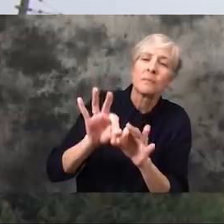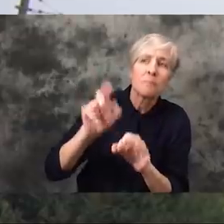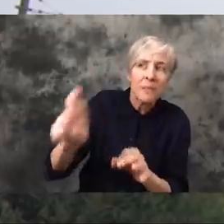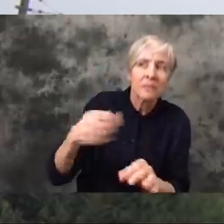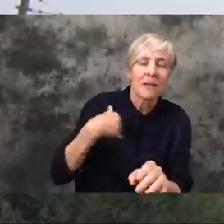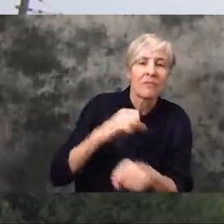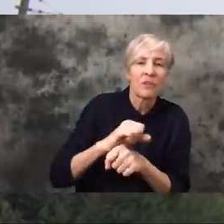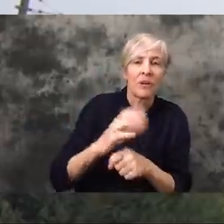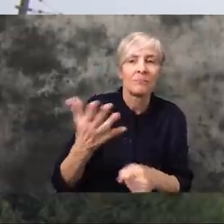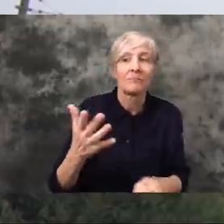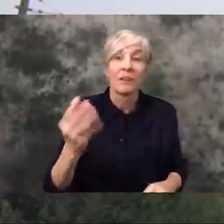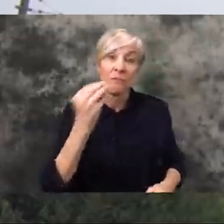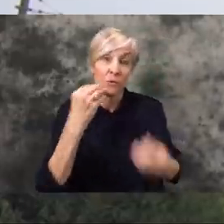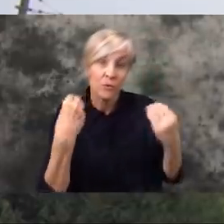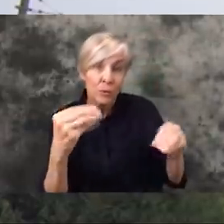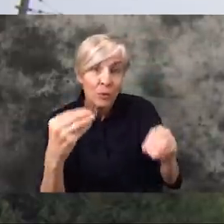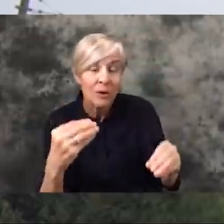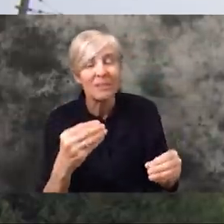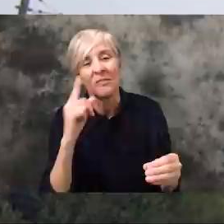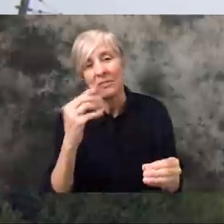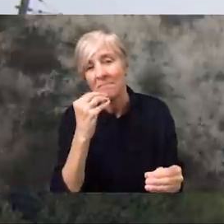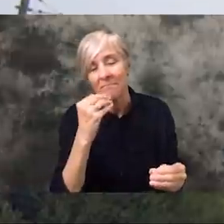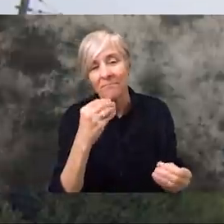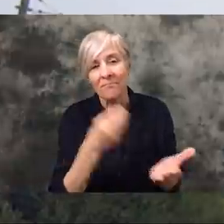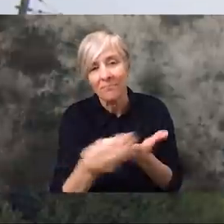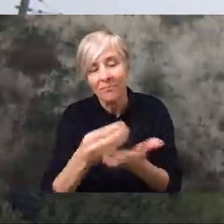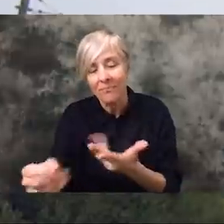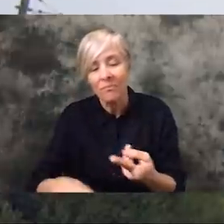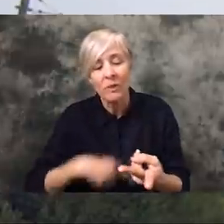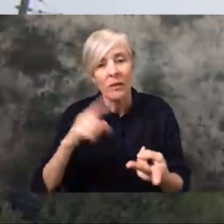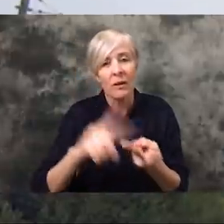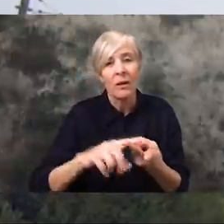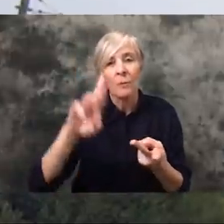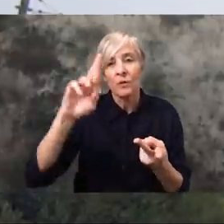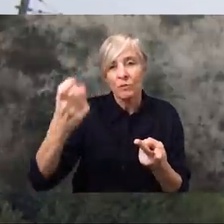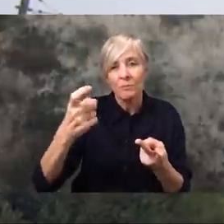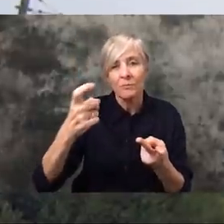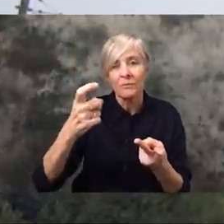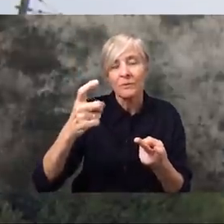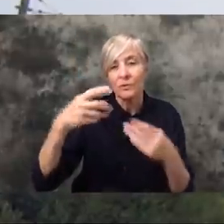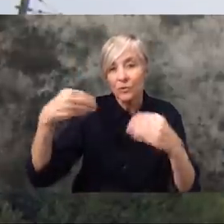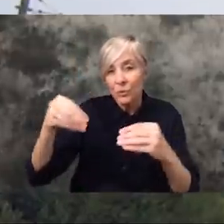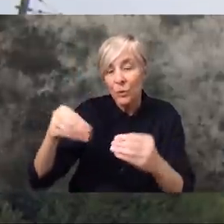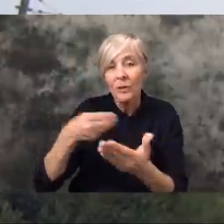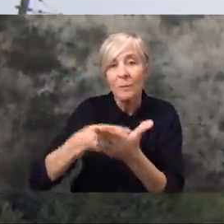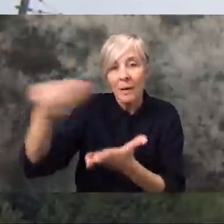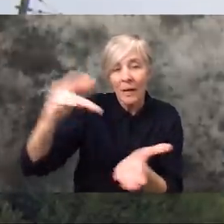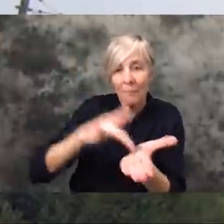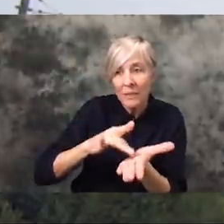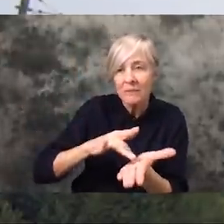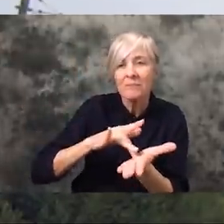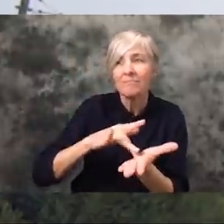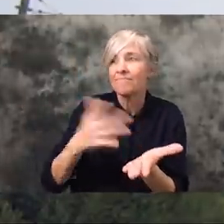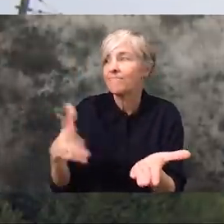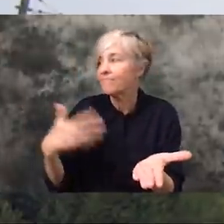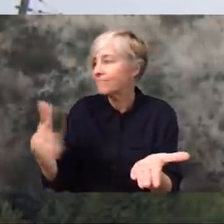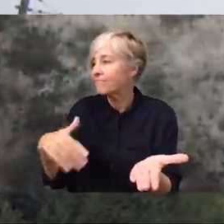To go to the supermarket and of course buy groceries to go to pharmacies and buy drugs and